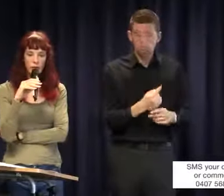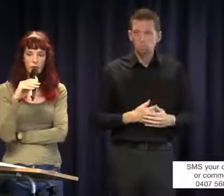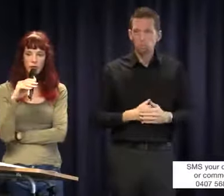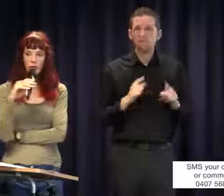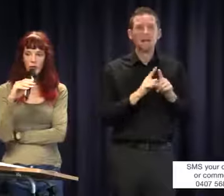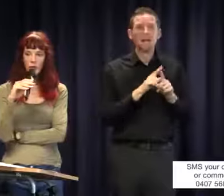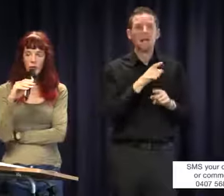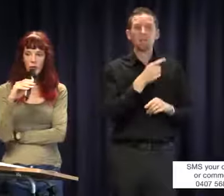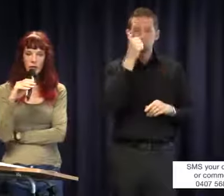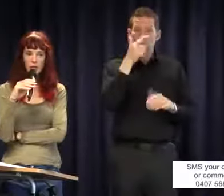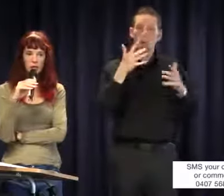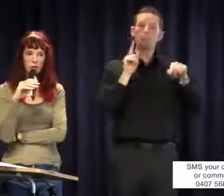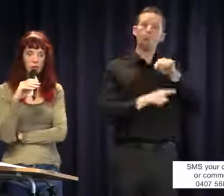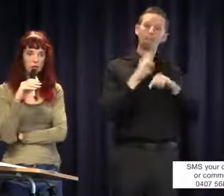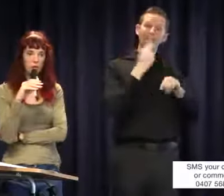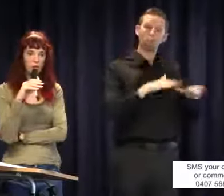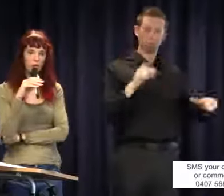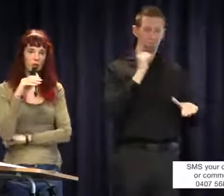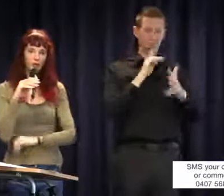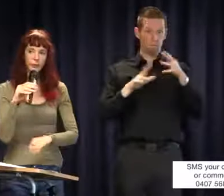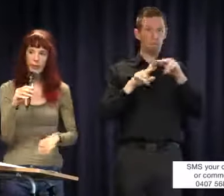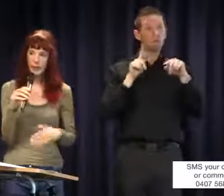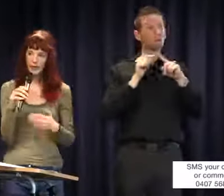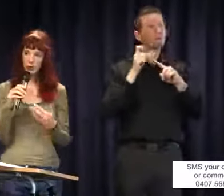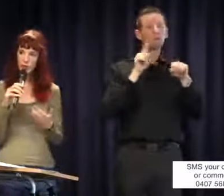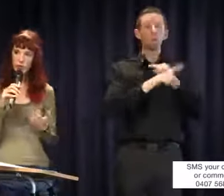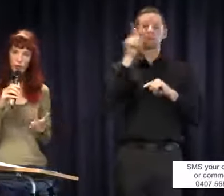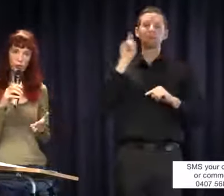kids have hearing parents and hearing parents that don't sign and it makes it more difficult